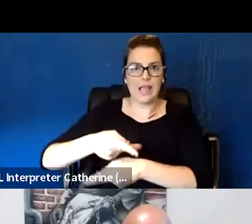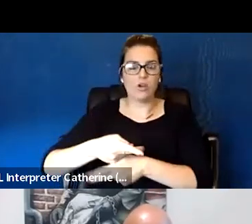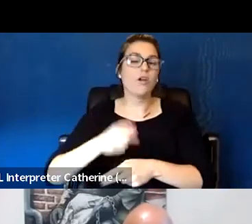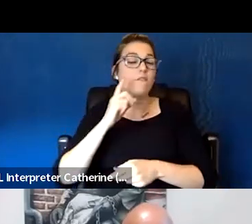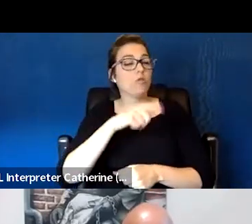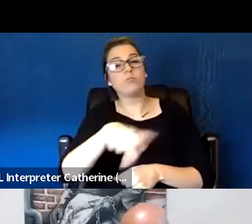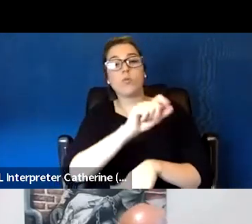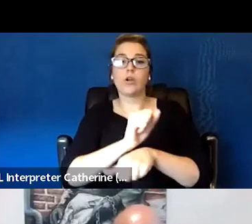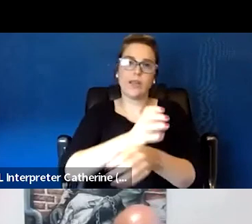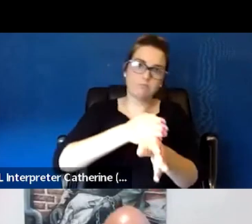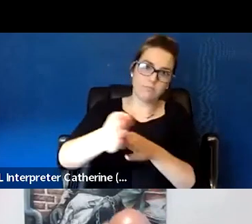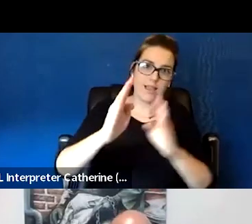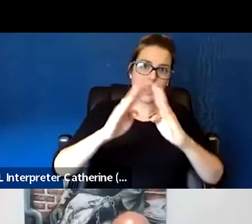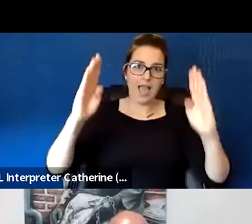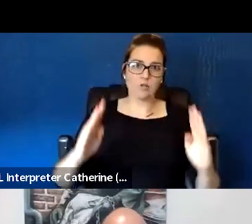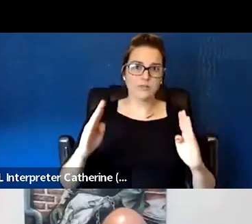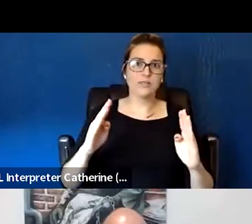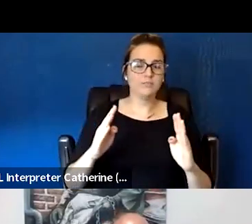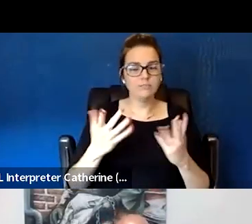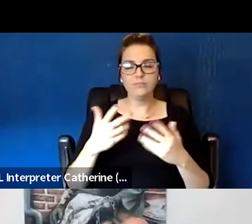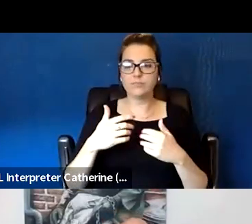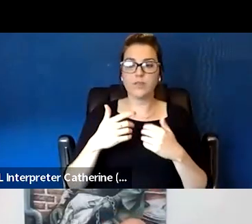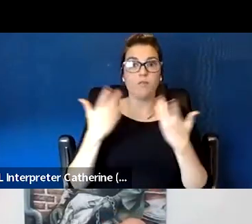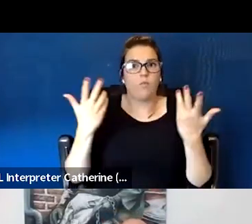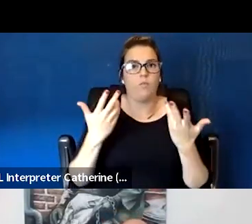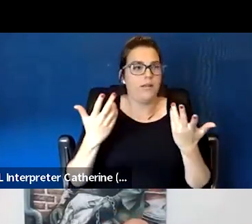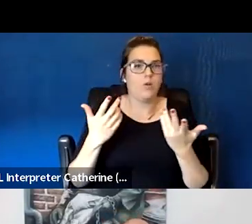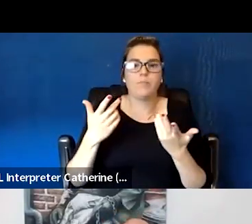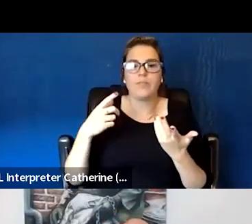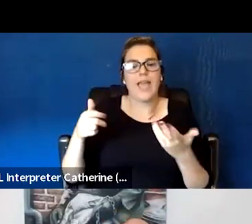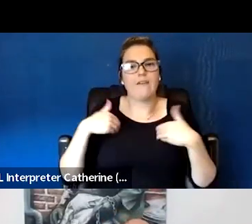one-on-one housing of what the housing aspect entails,